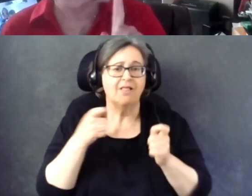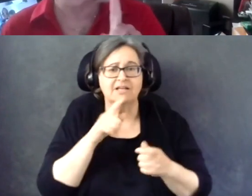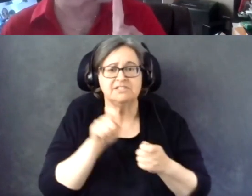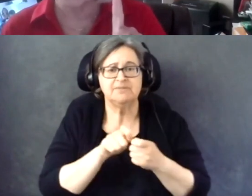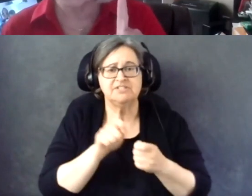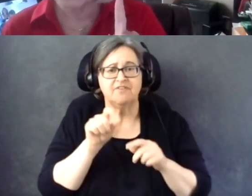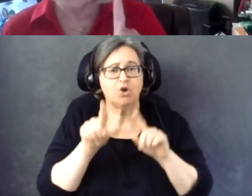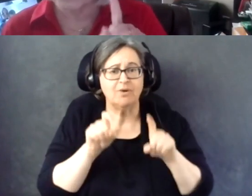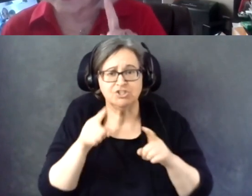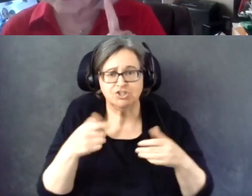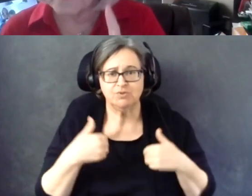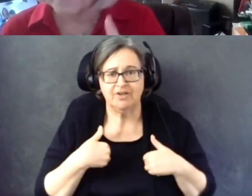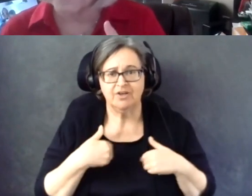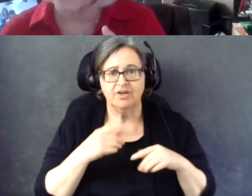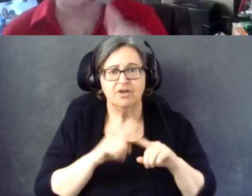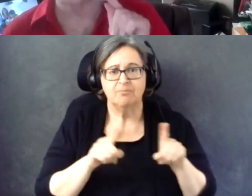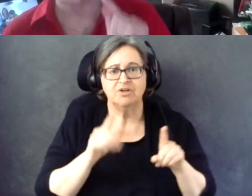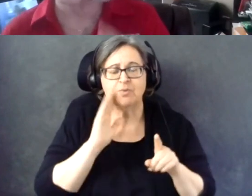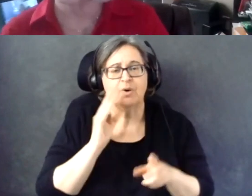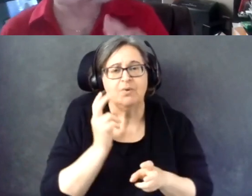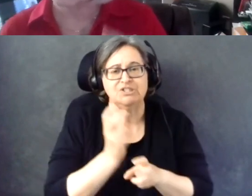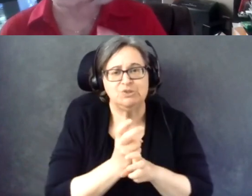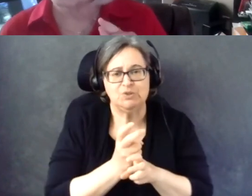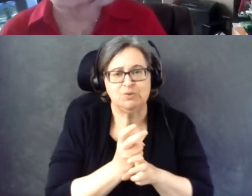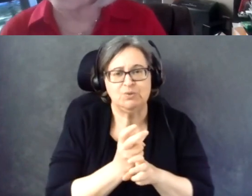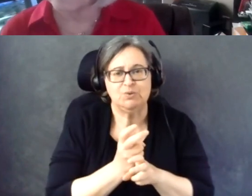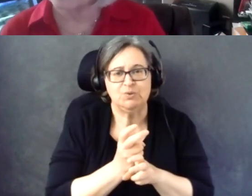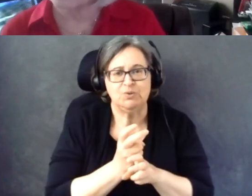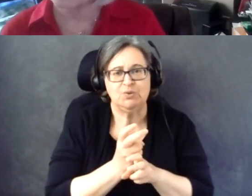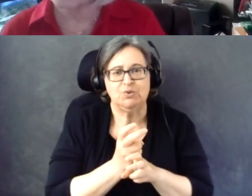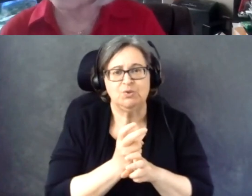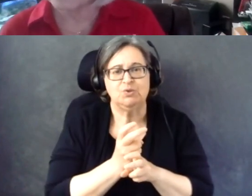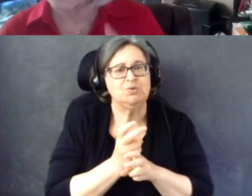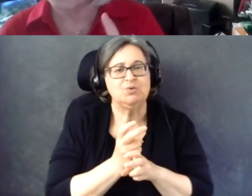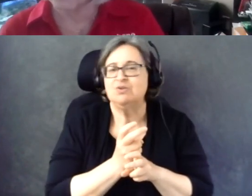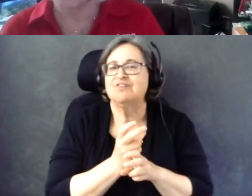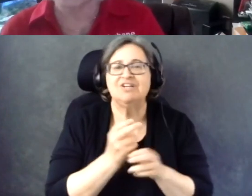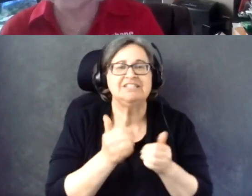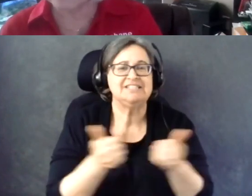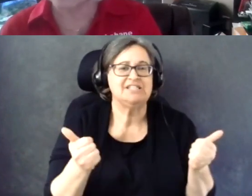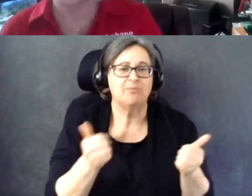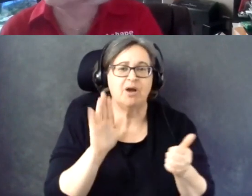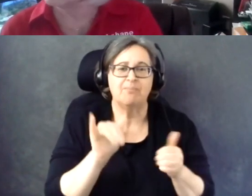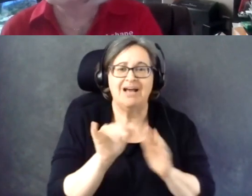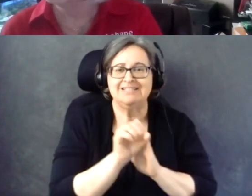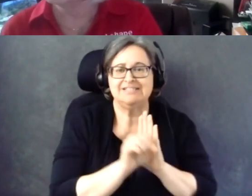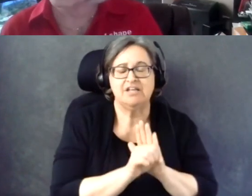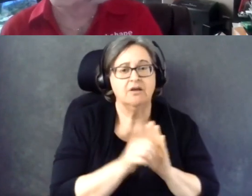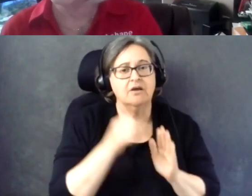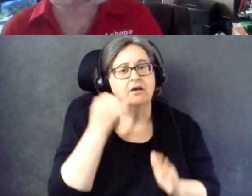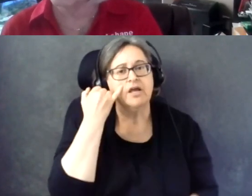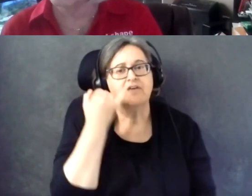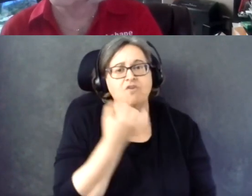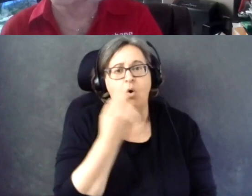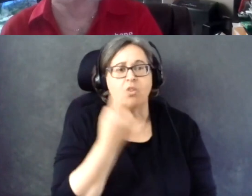However, it will be difficult to do it by states if you only have one, 5, 20 surveys.